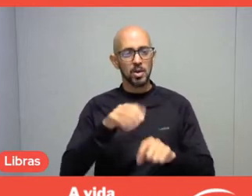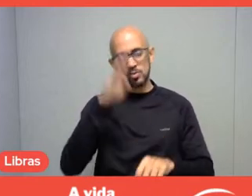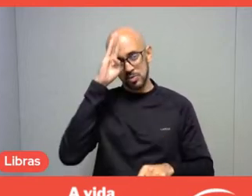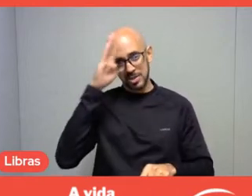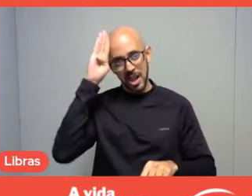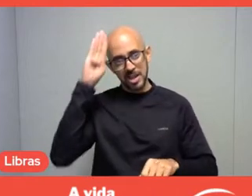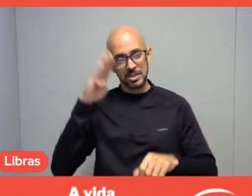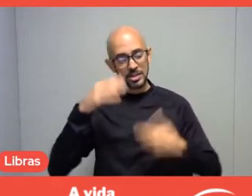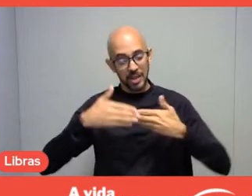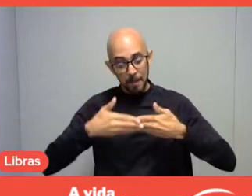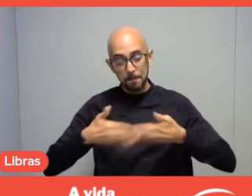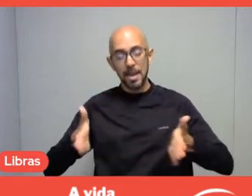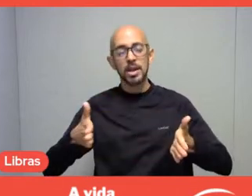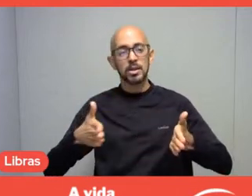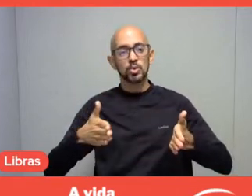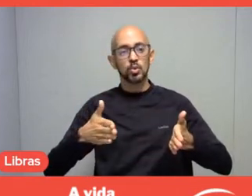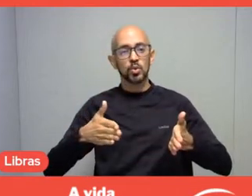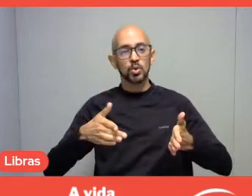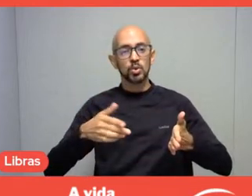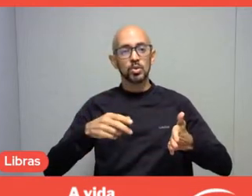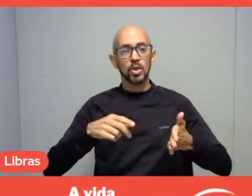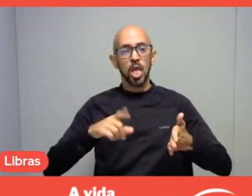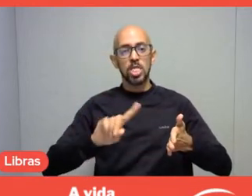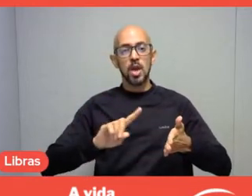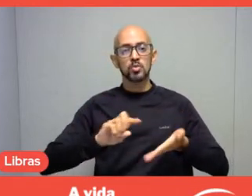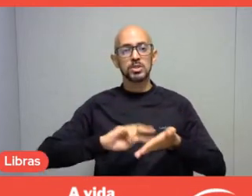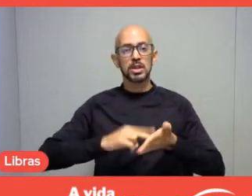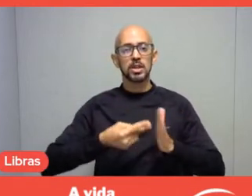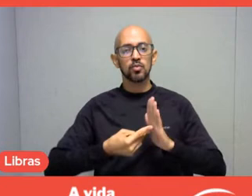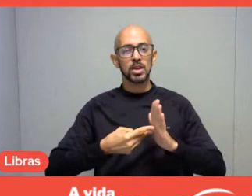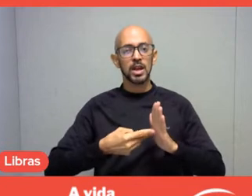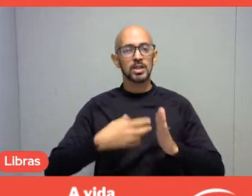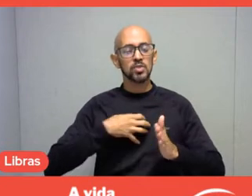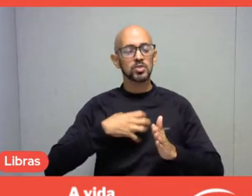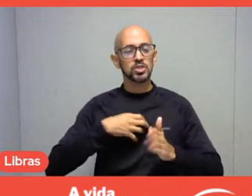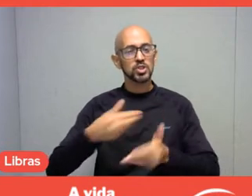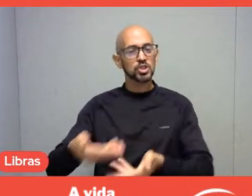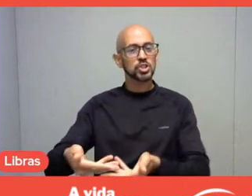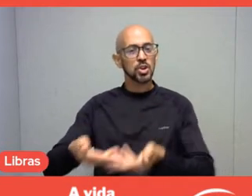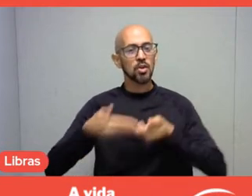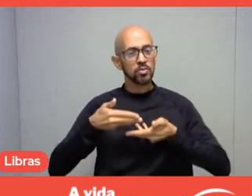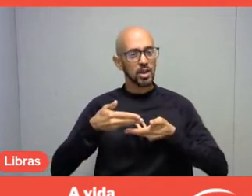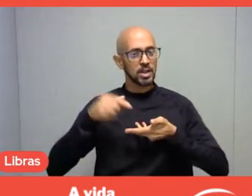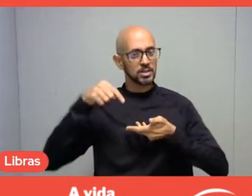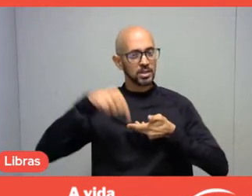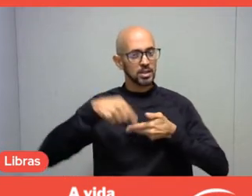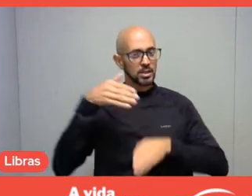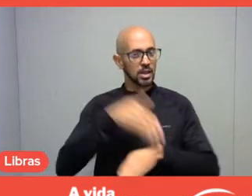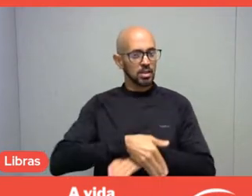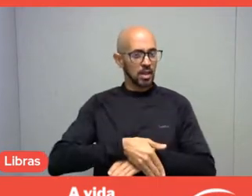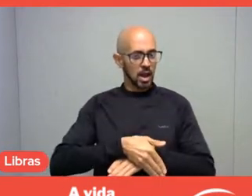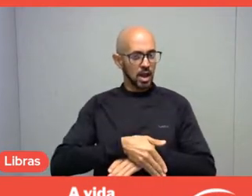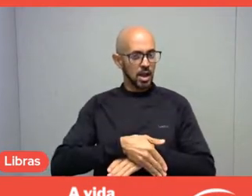does not mean that people will feel welcomed to enter the facility, that is, a series of strategies must be created